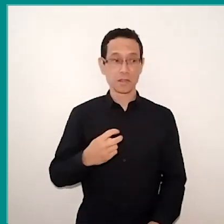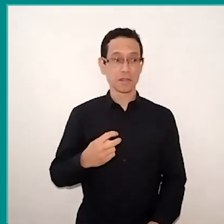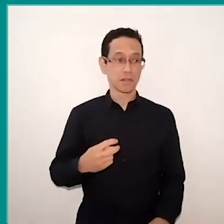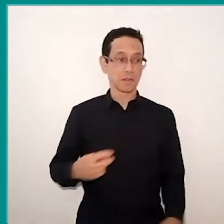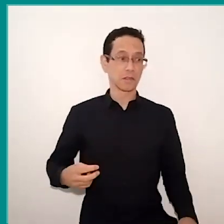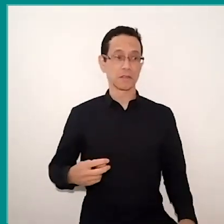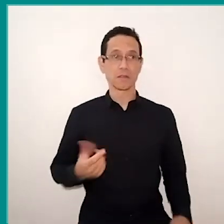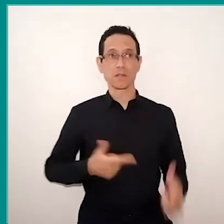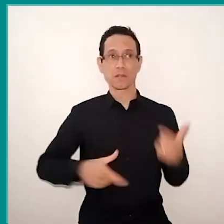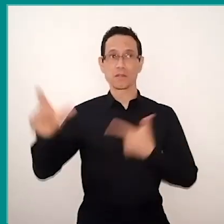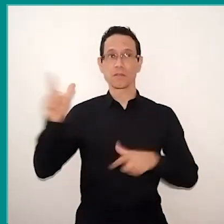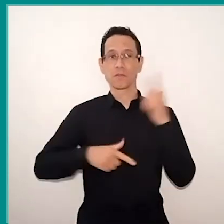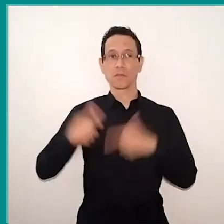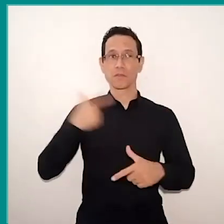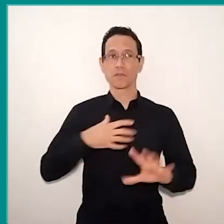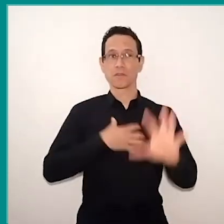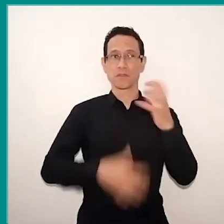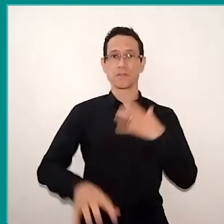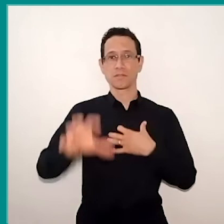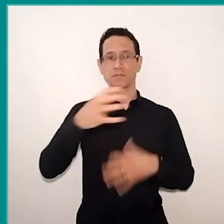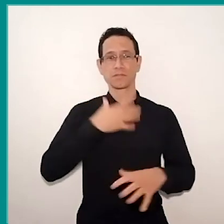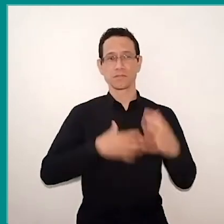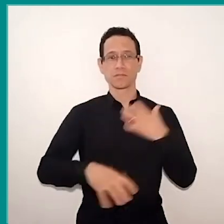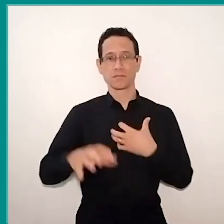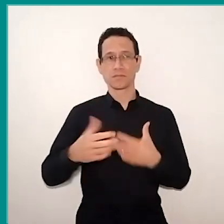then I got a blindfold, several blindfold, the students are there blindfolded,